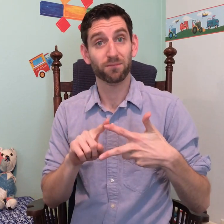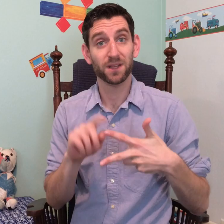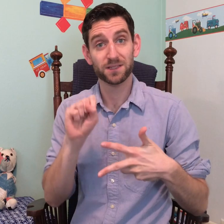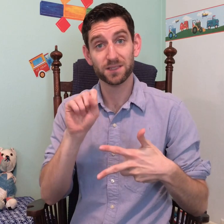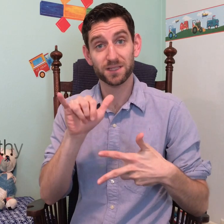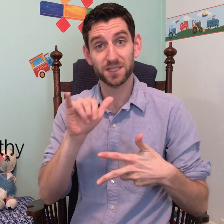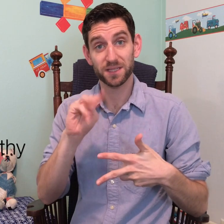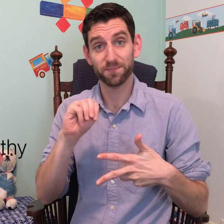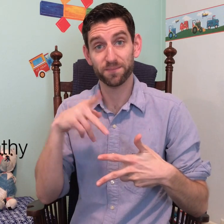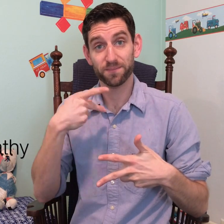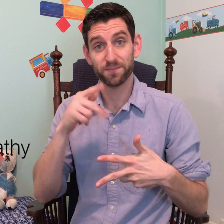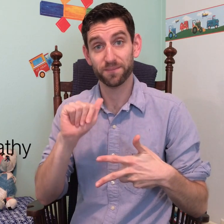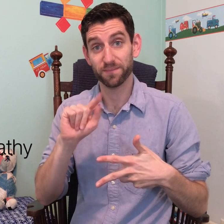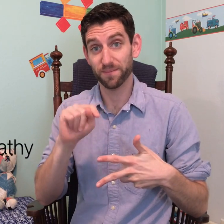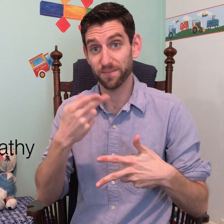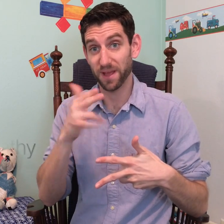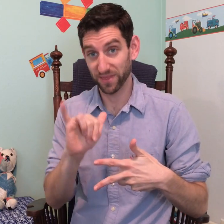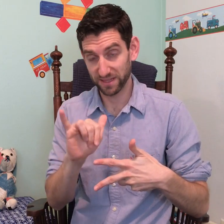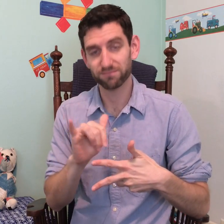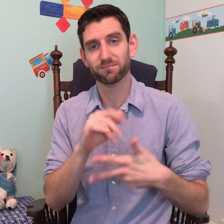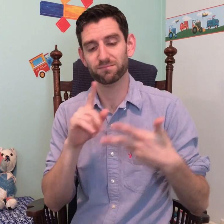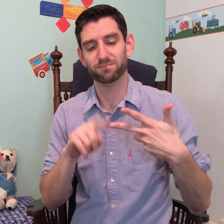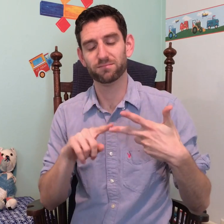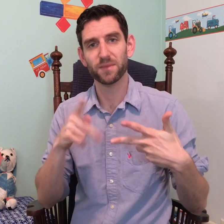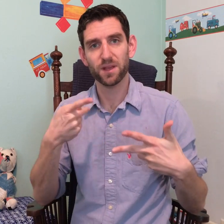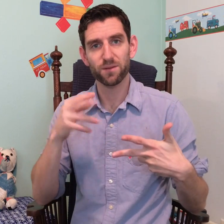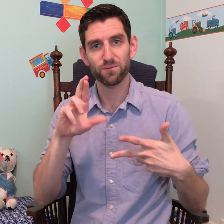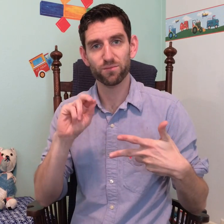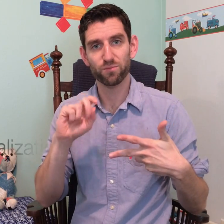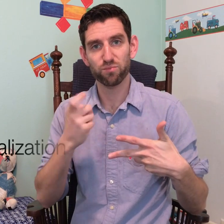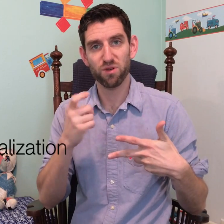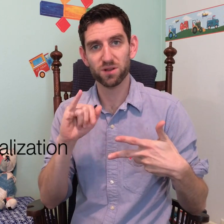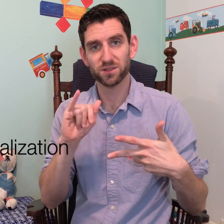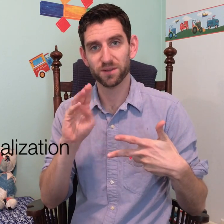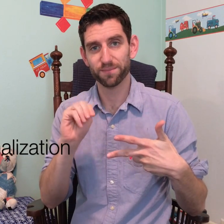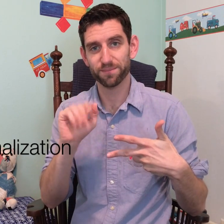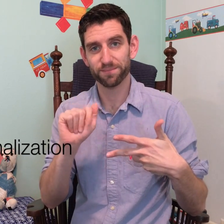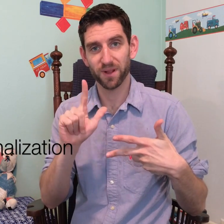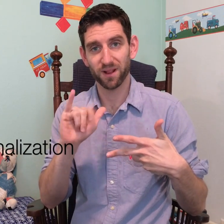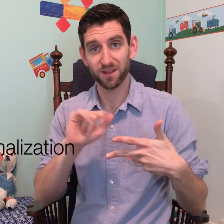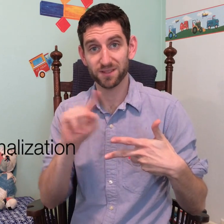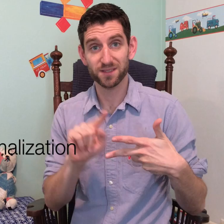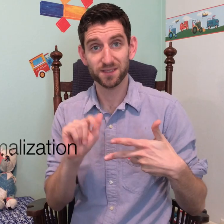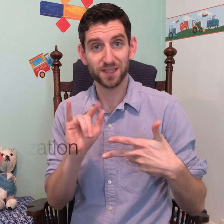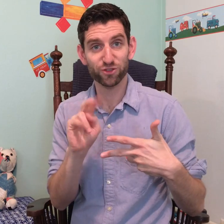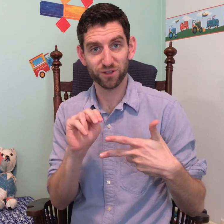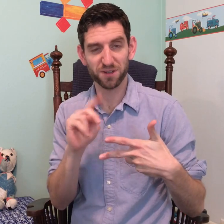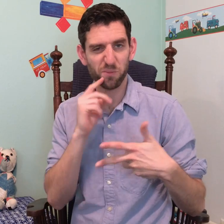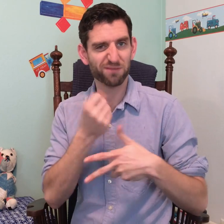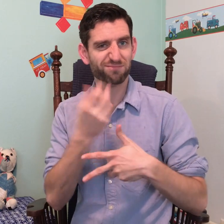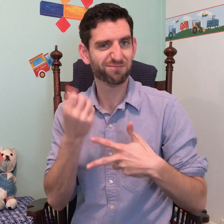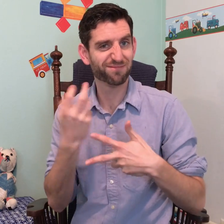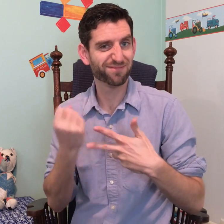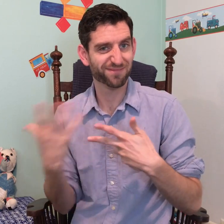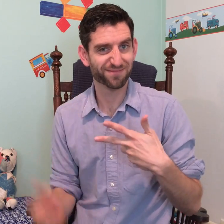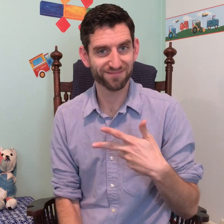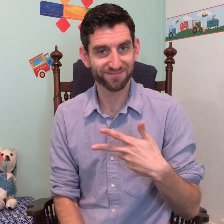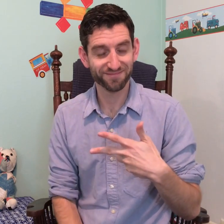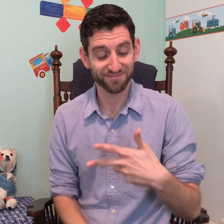sympathy and proximalization. I'll expand on each one of these now.